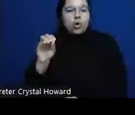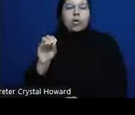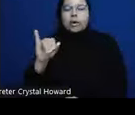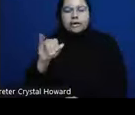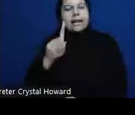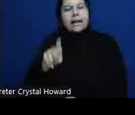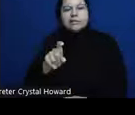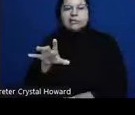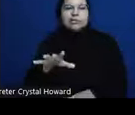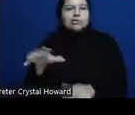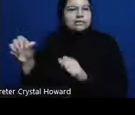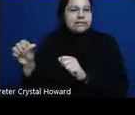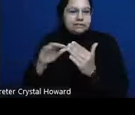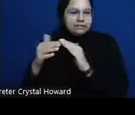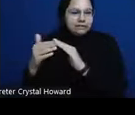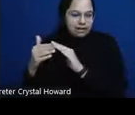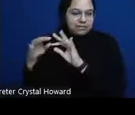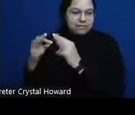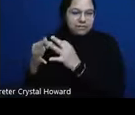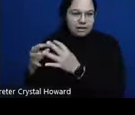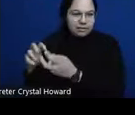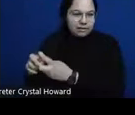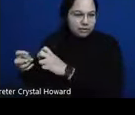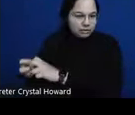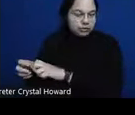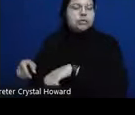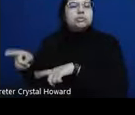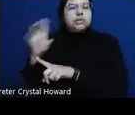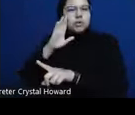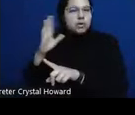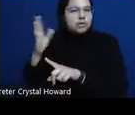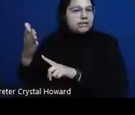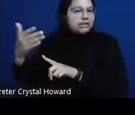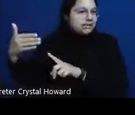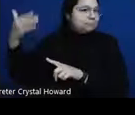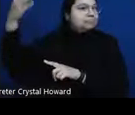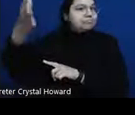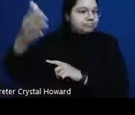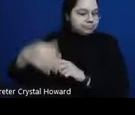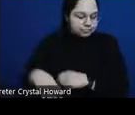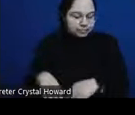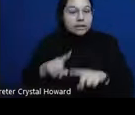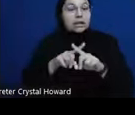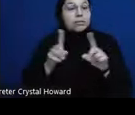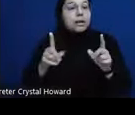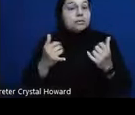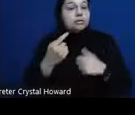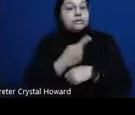angle rounds so we'll get to hear her then but for today we have um Ian Sero Brian Kane